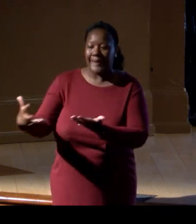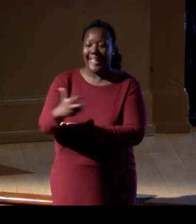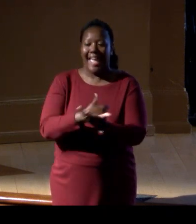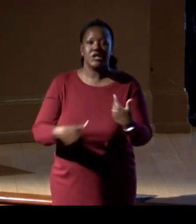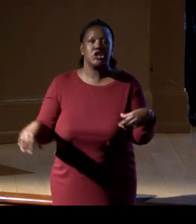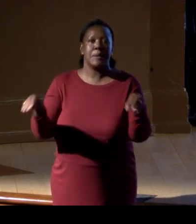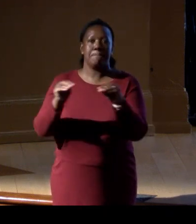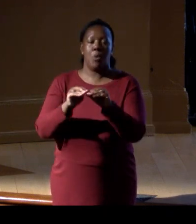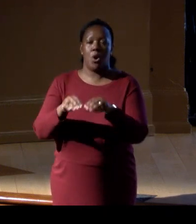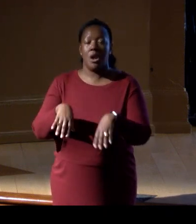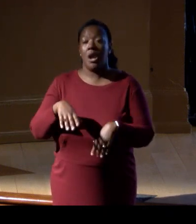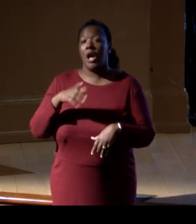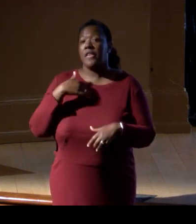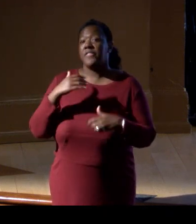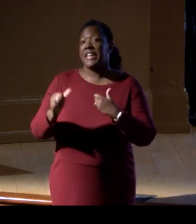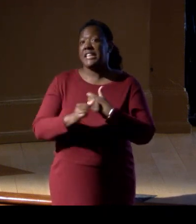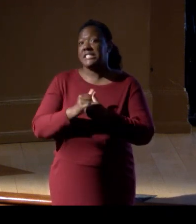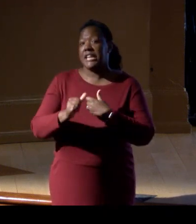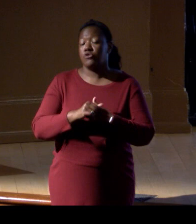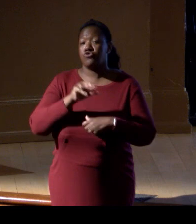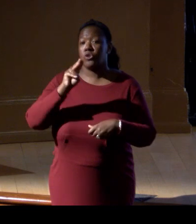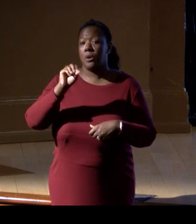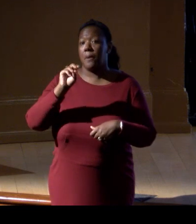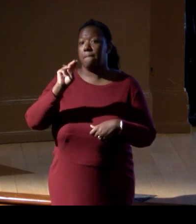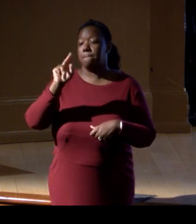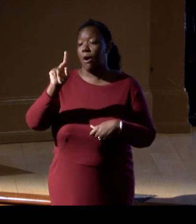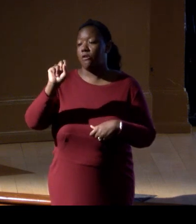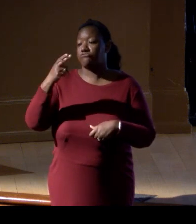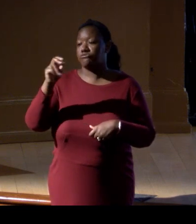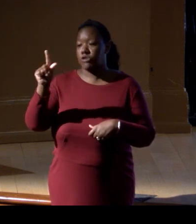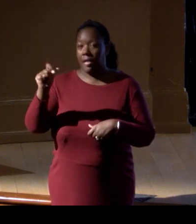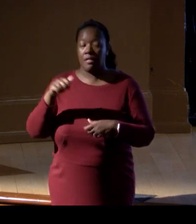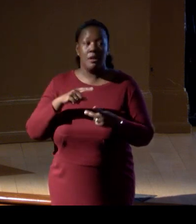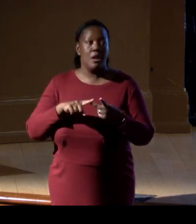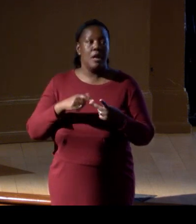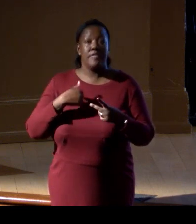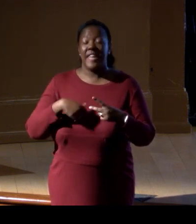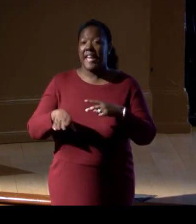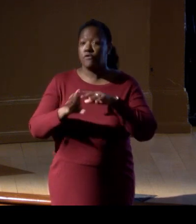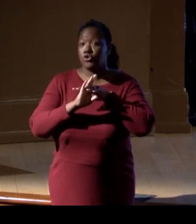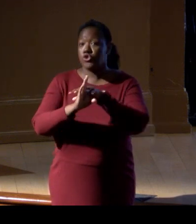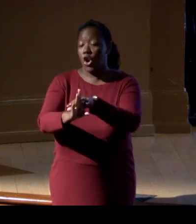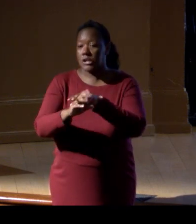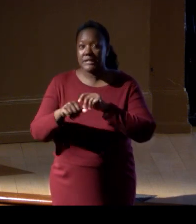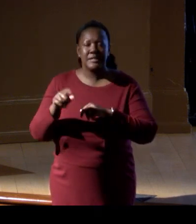Mediterranean monk seal, goes into the reserve to eat. They have sharks in the Mediterranean. This reserve is crazy.